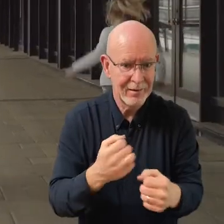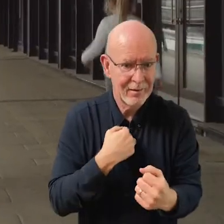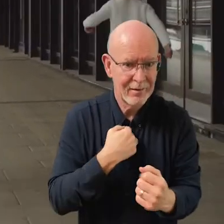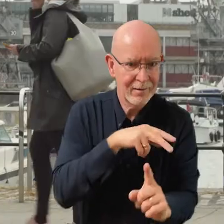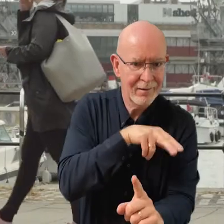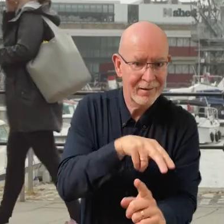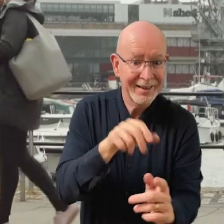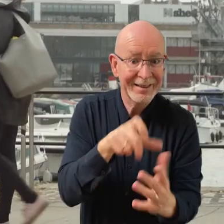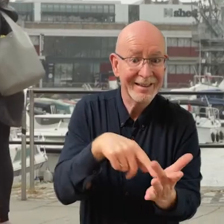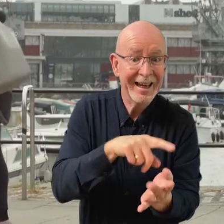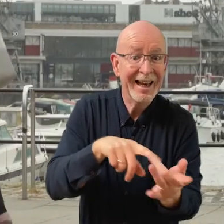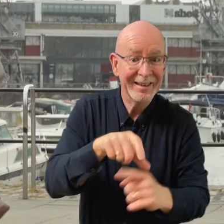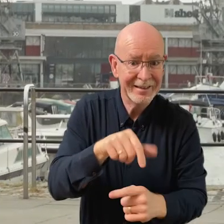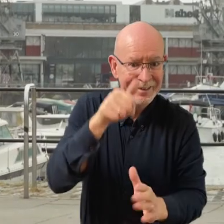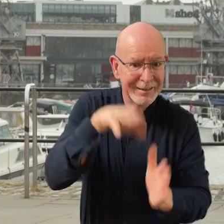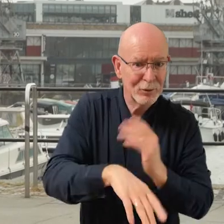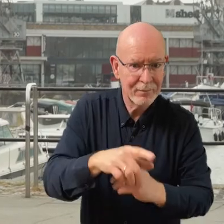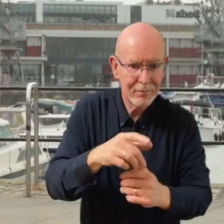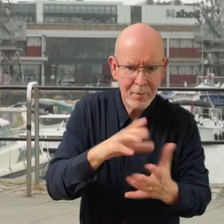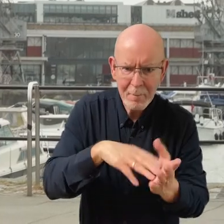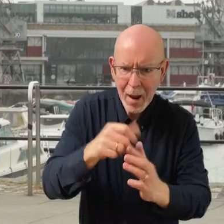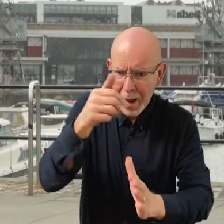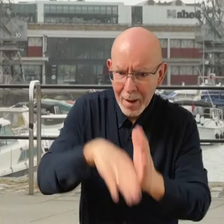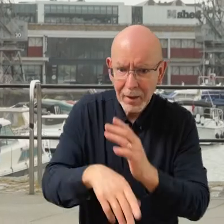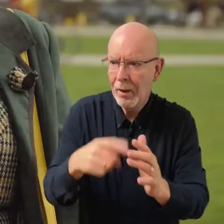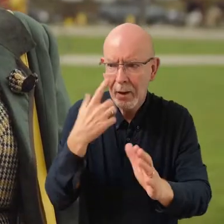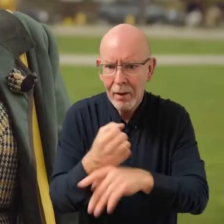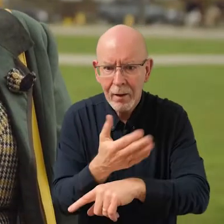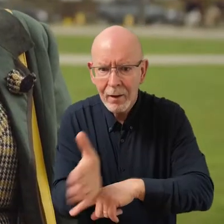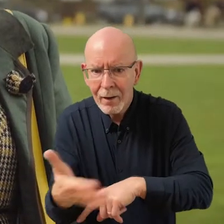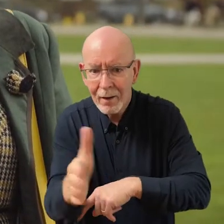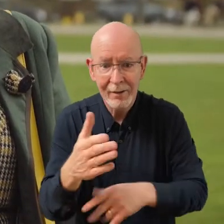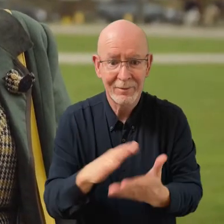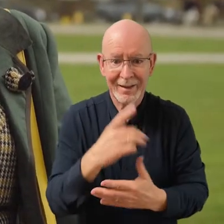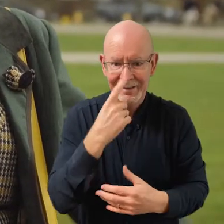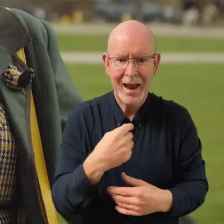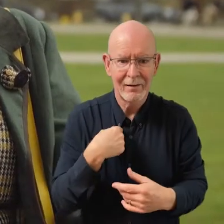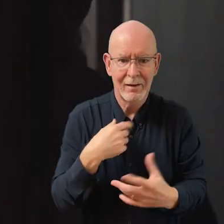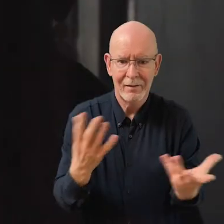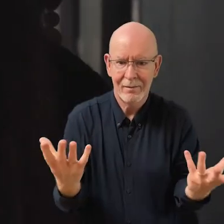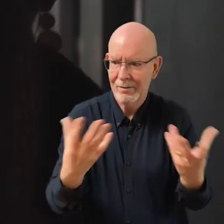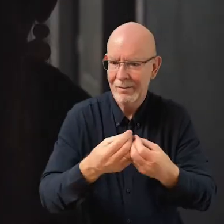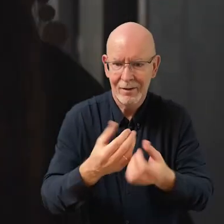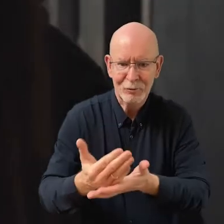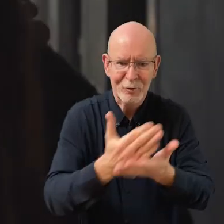and City ID from their experience in maps and way finding. To be able to kind of pull that shared understanding